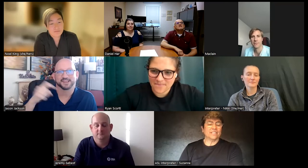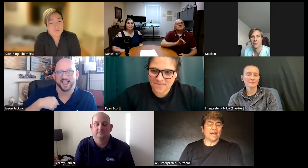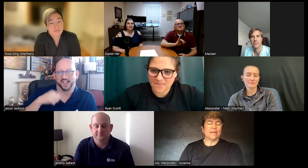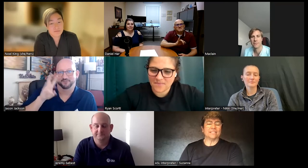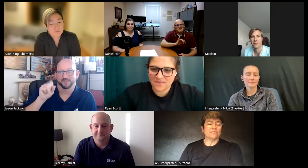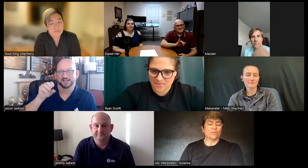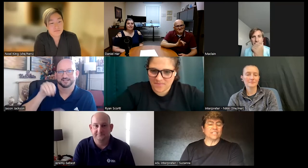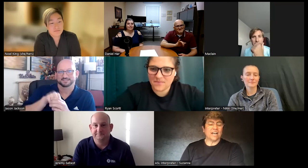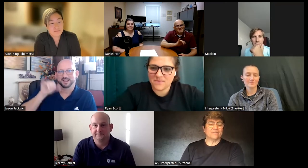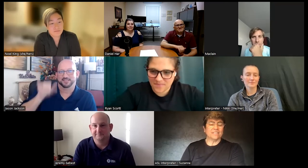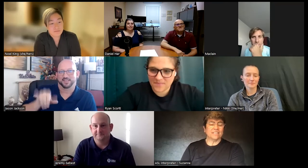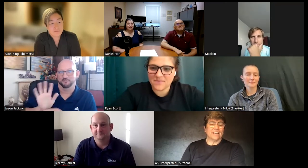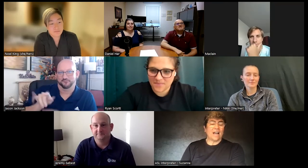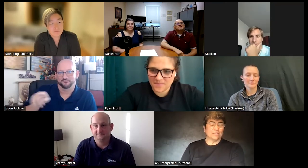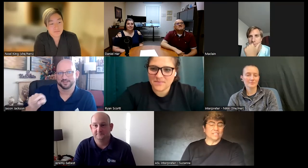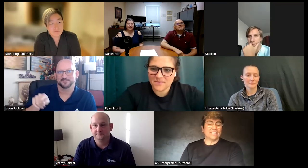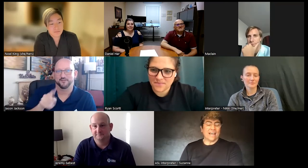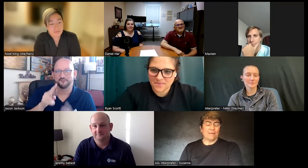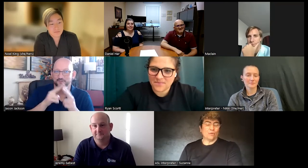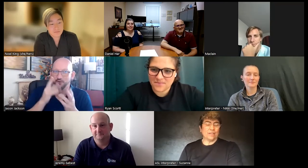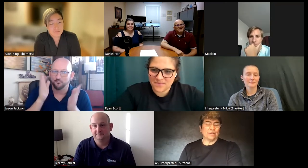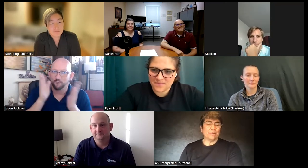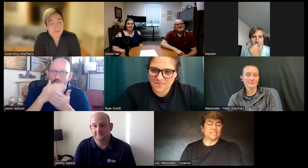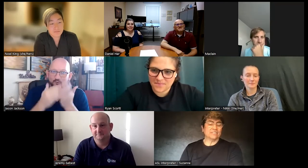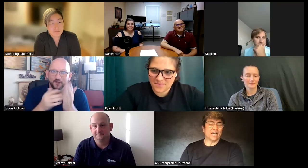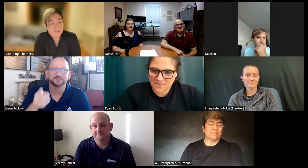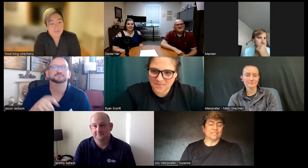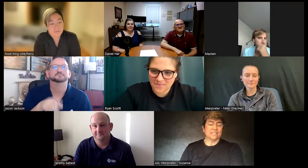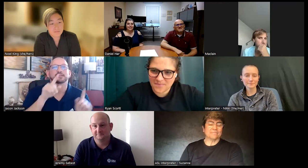time best of those times I was in that movie best of times